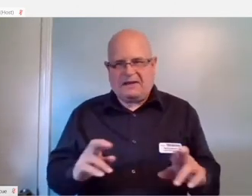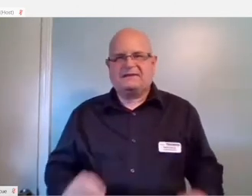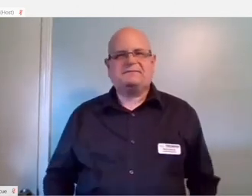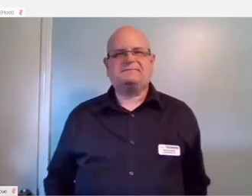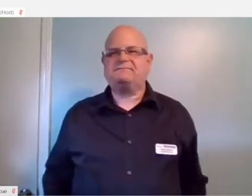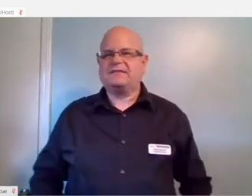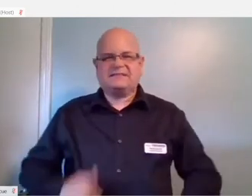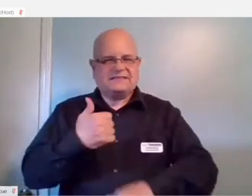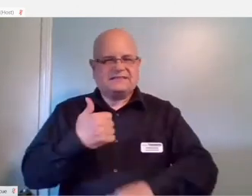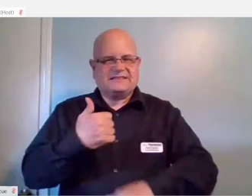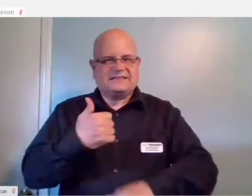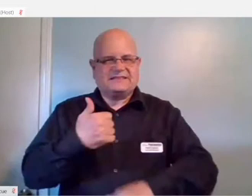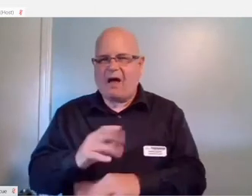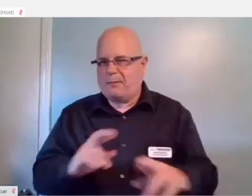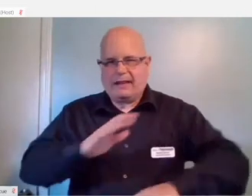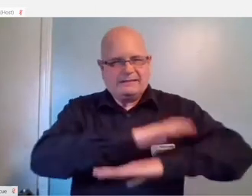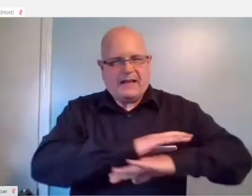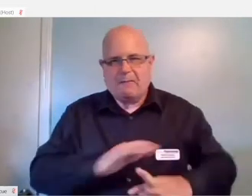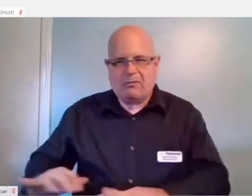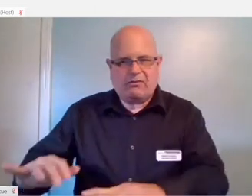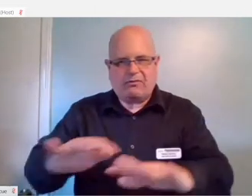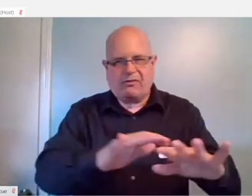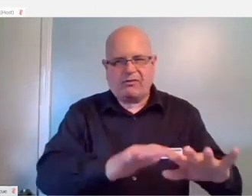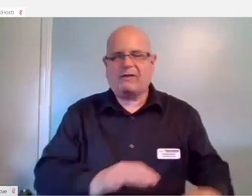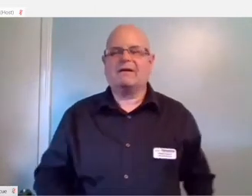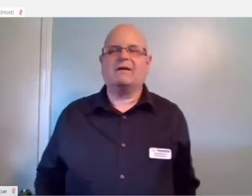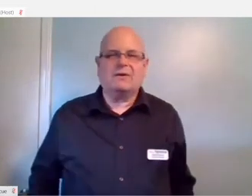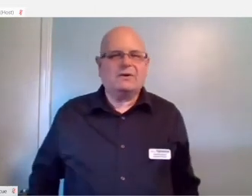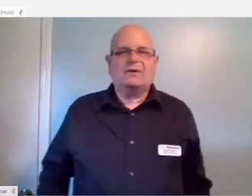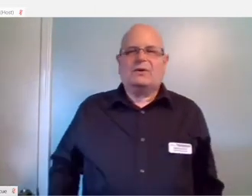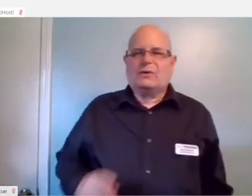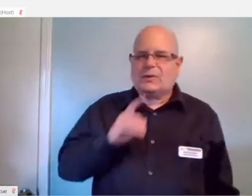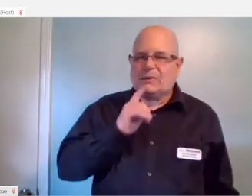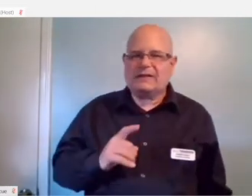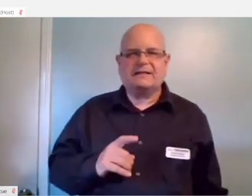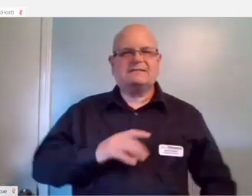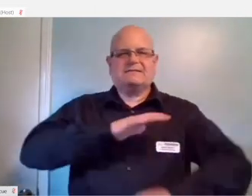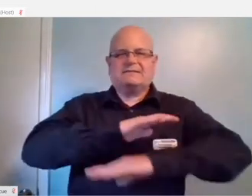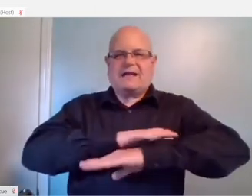whole table. It really makes tabletop gaming accessible for everyone.